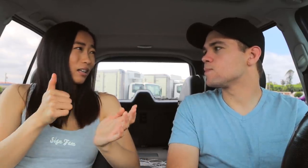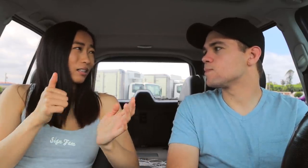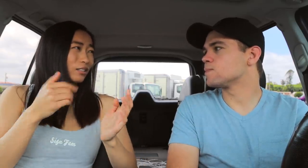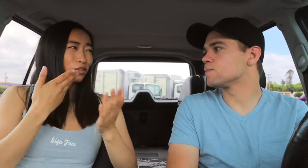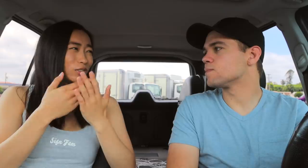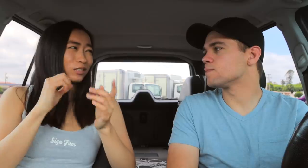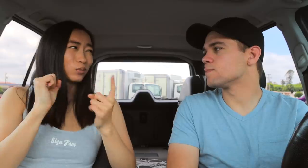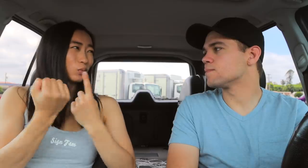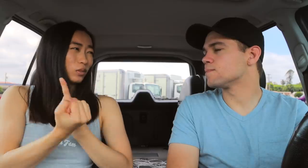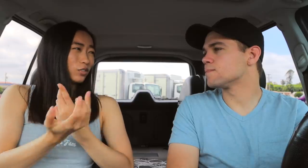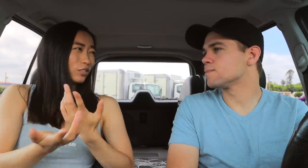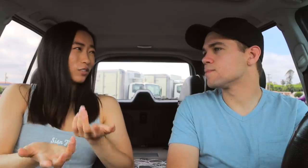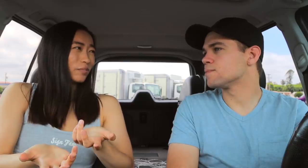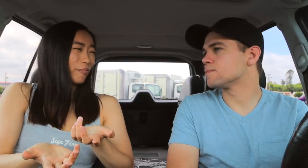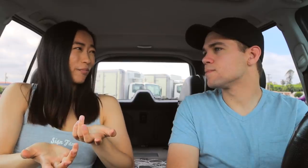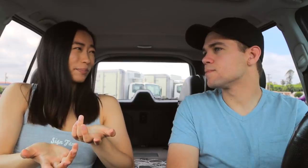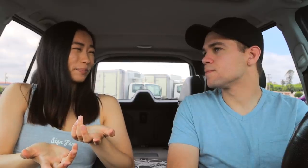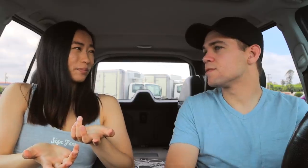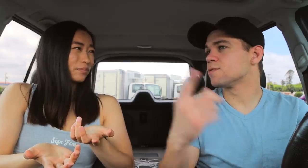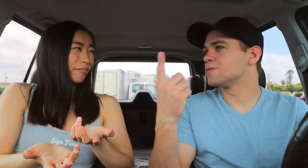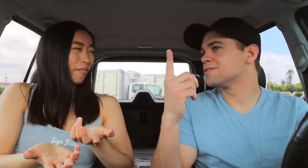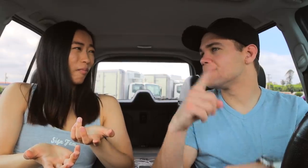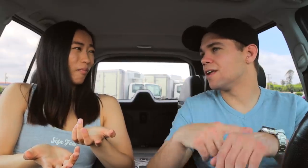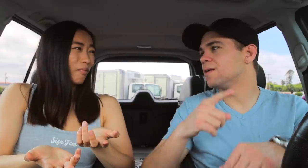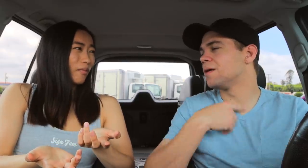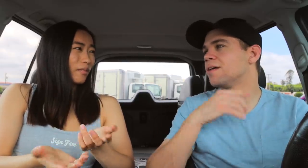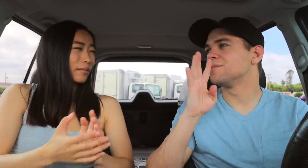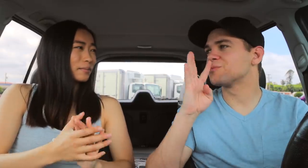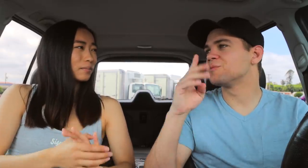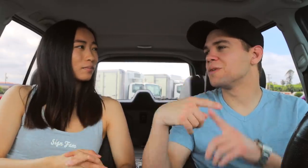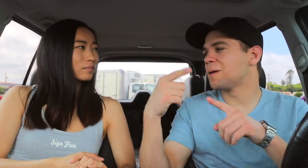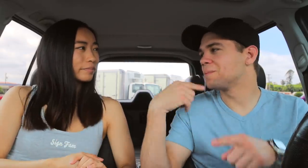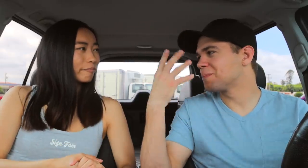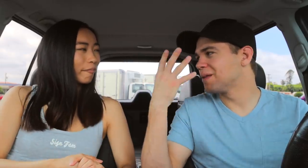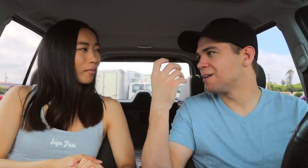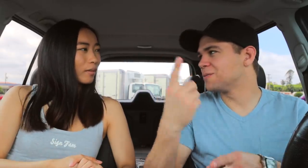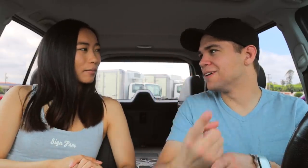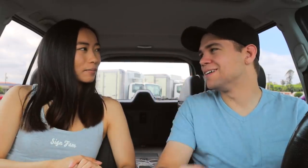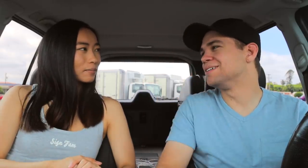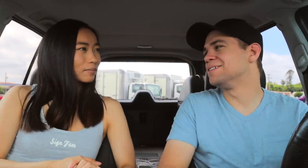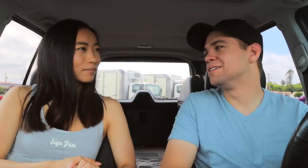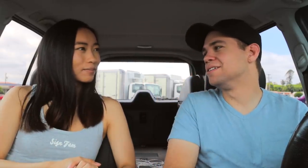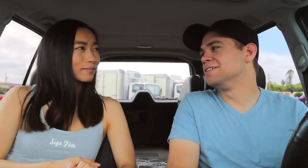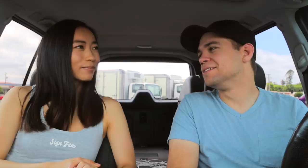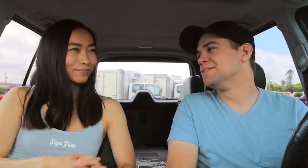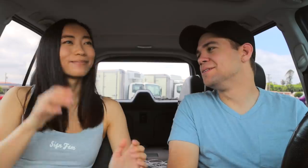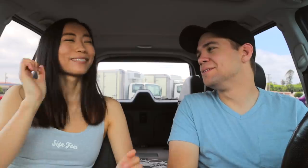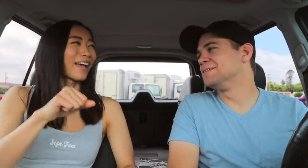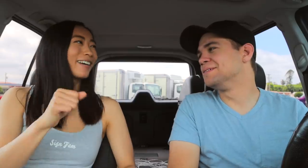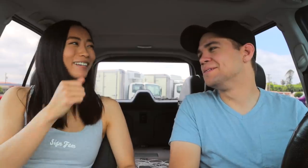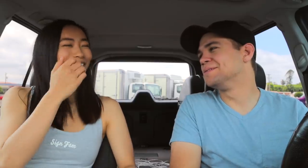Not a good situation. Only time I speak is when I'm mad right? Yeah.